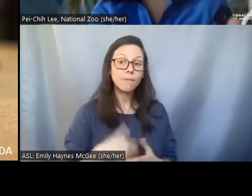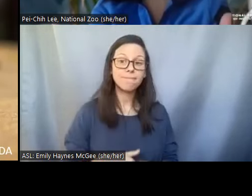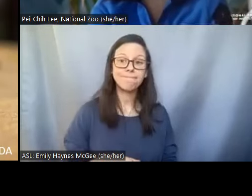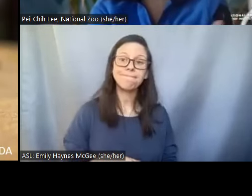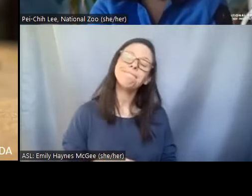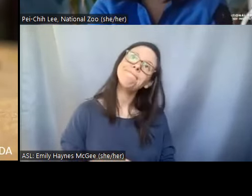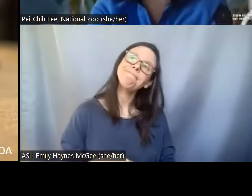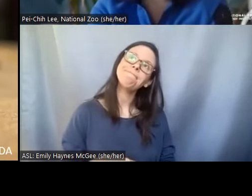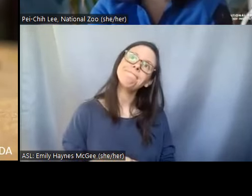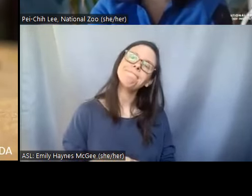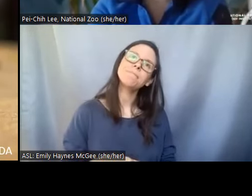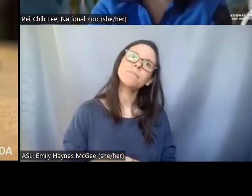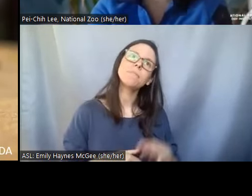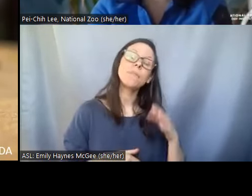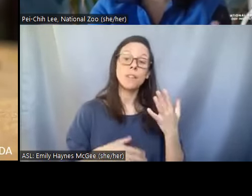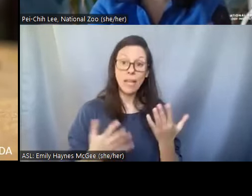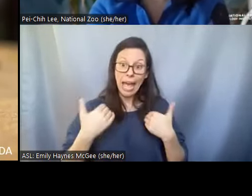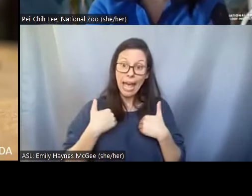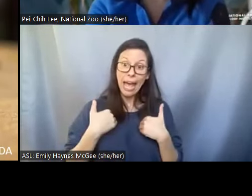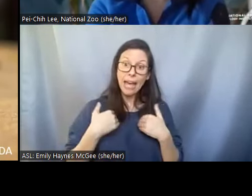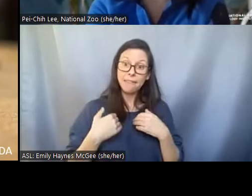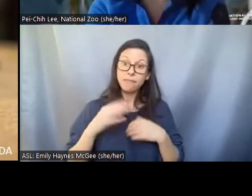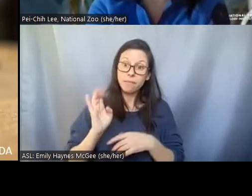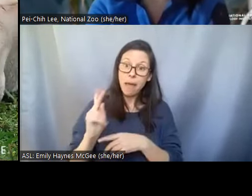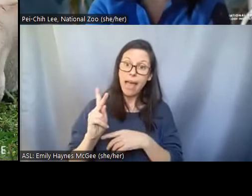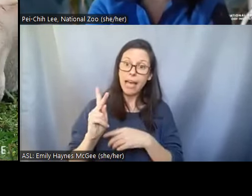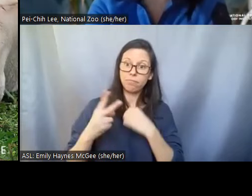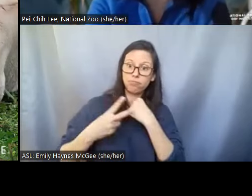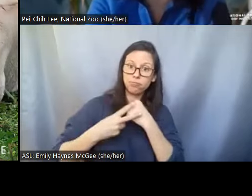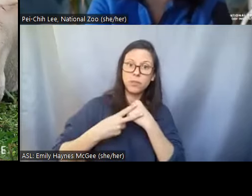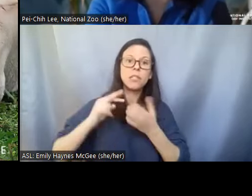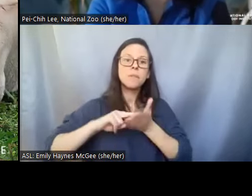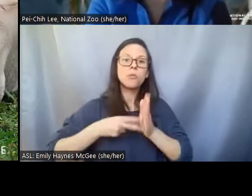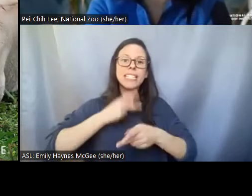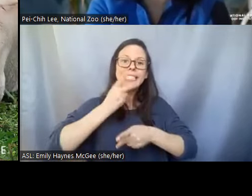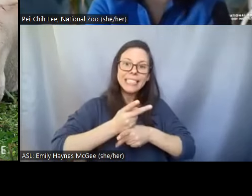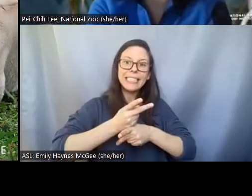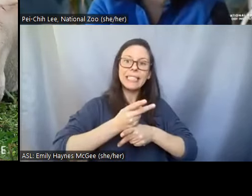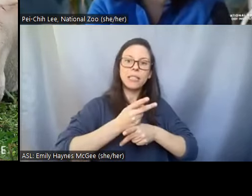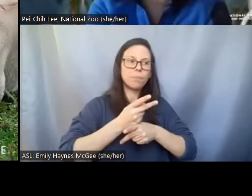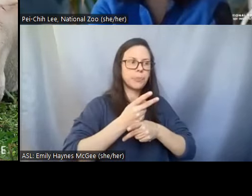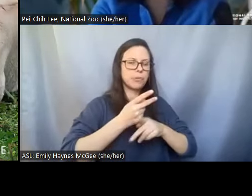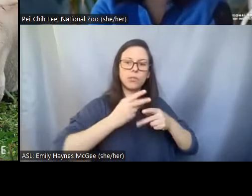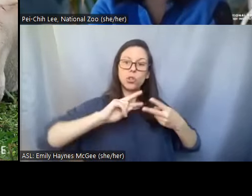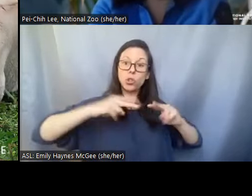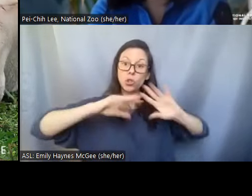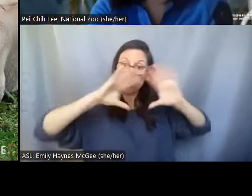a simple things then we can keep the genome of an individual even if the individual is no longer